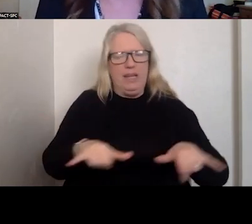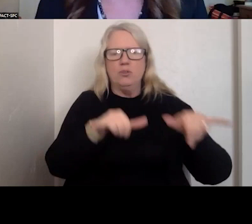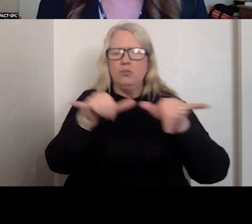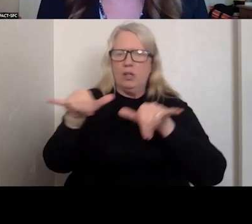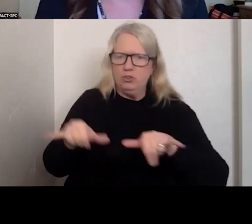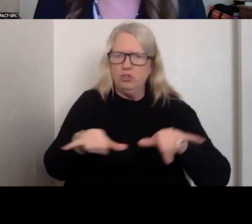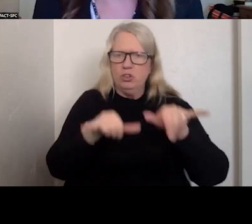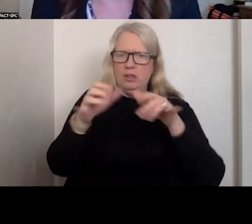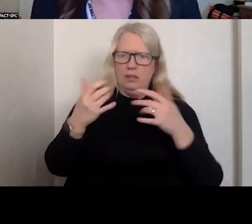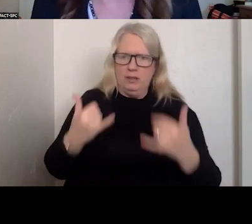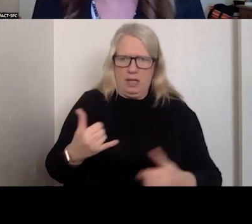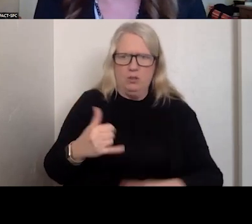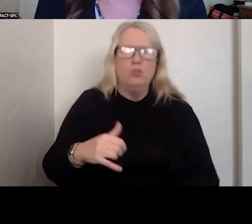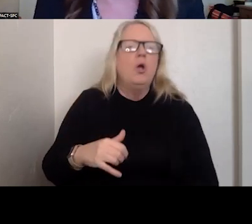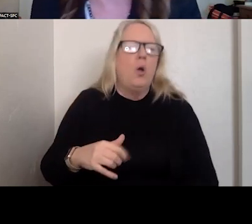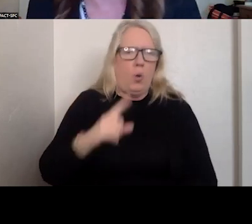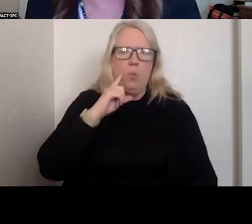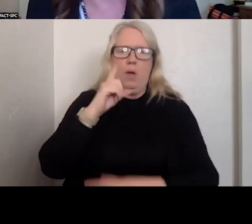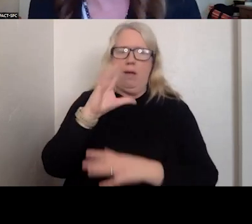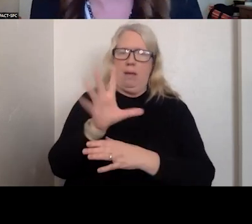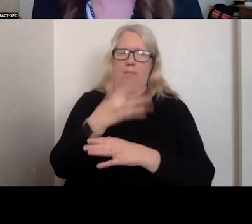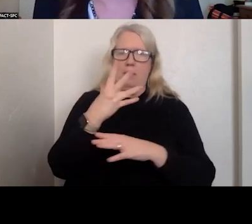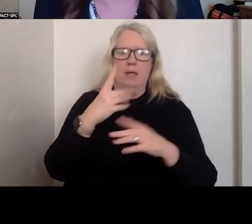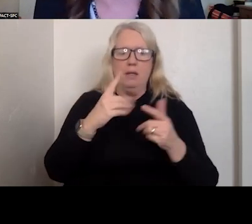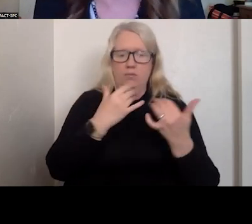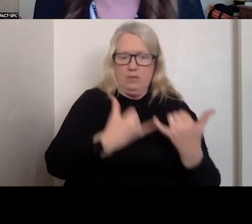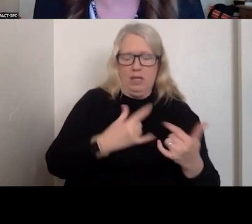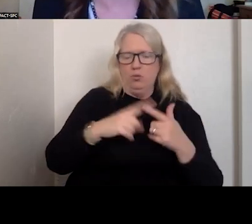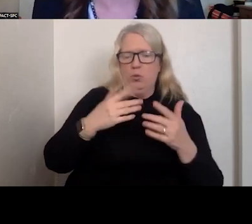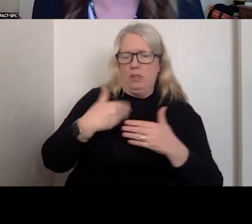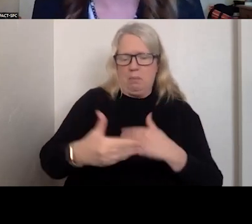ONE AMBULANCE FROM THE NEXT LOOKS VERY, VERY SIMILAR.